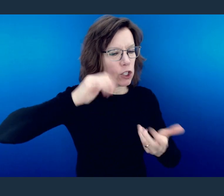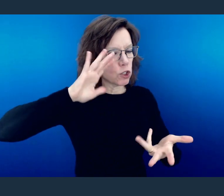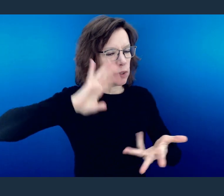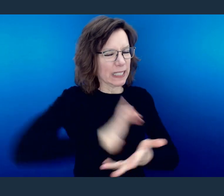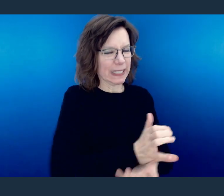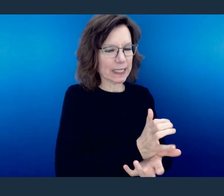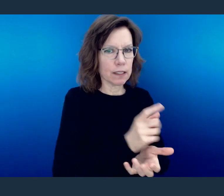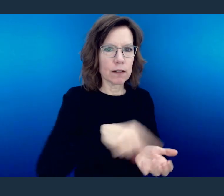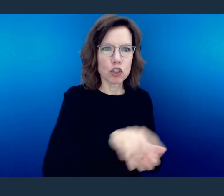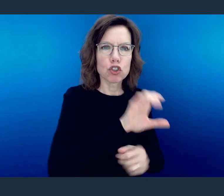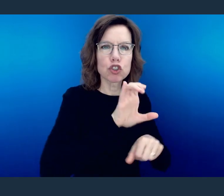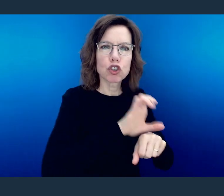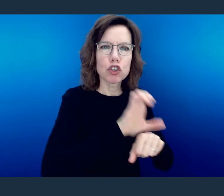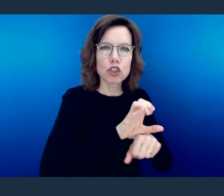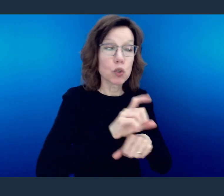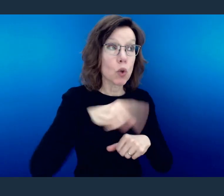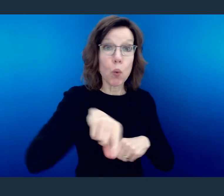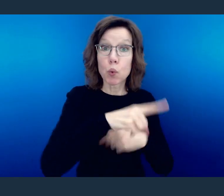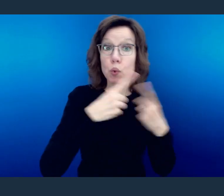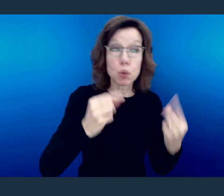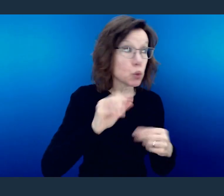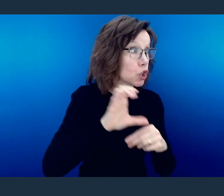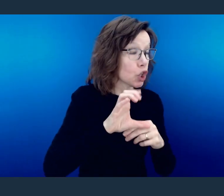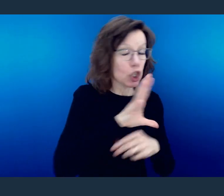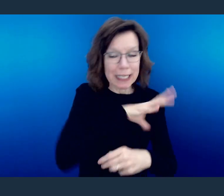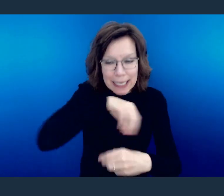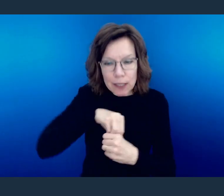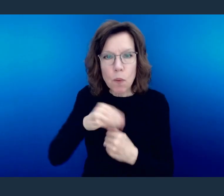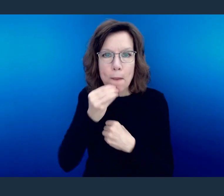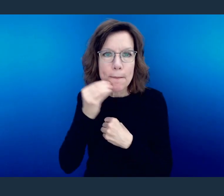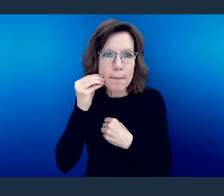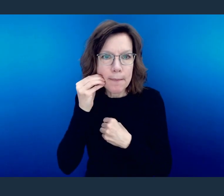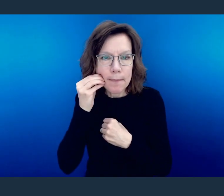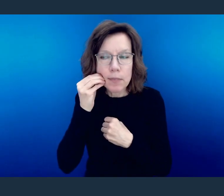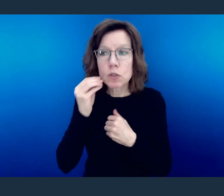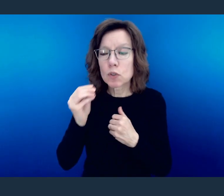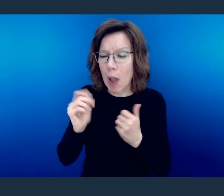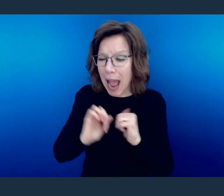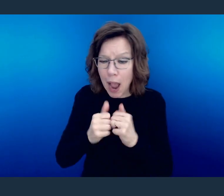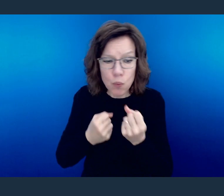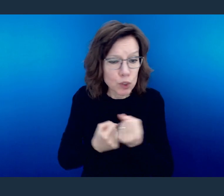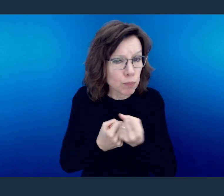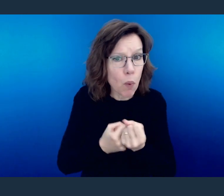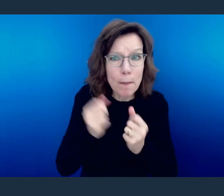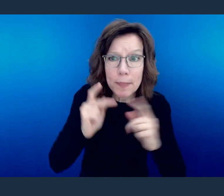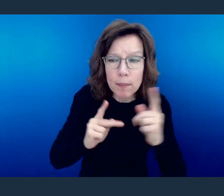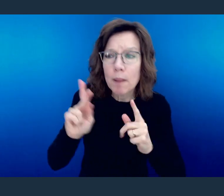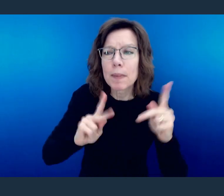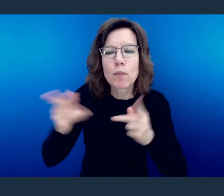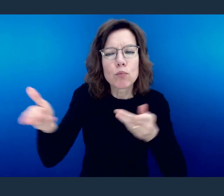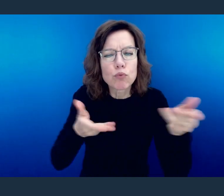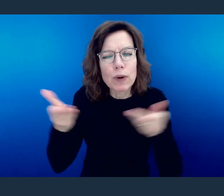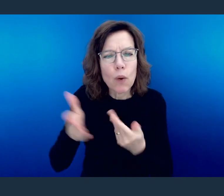So they had house churches, and the way they contributed to each other was that they brought what they had to the church, which at the time was the house.